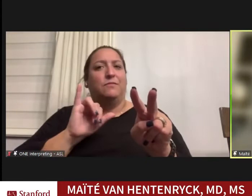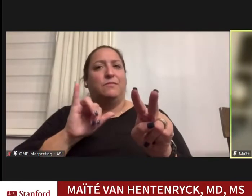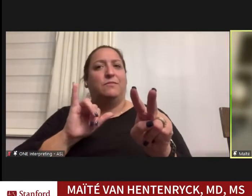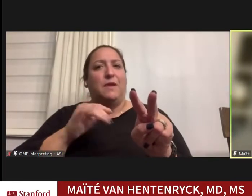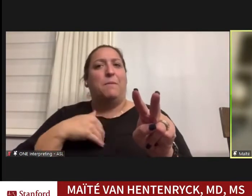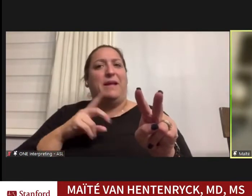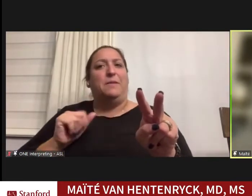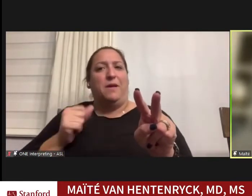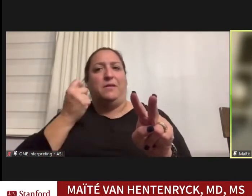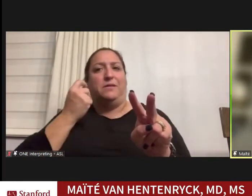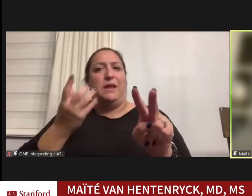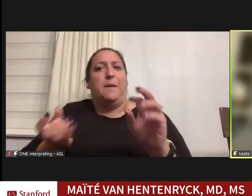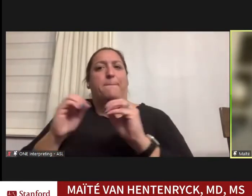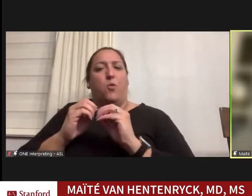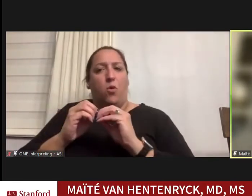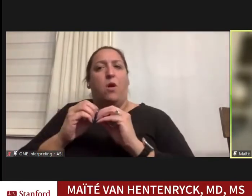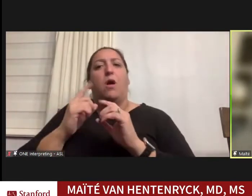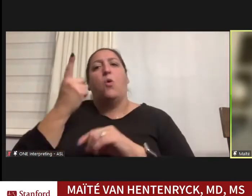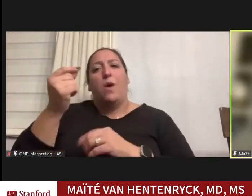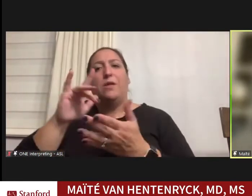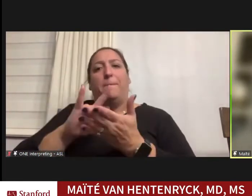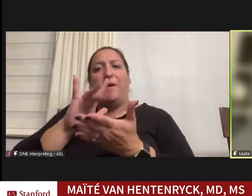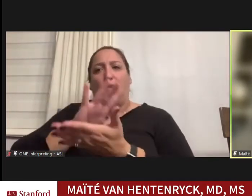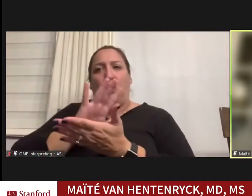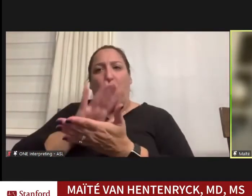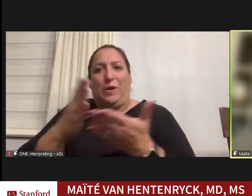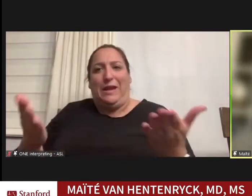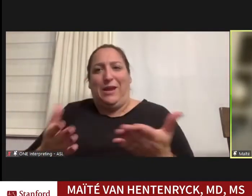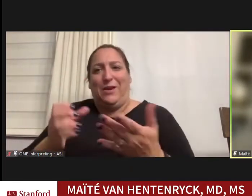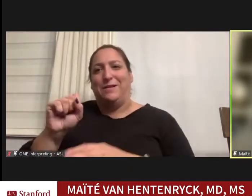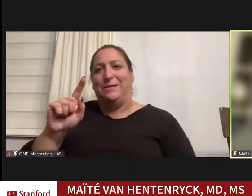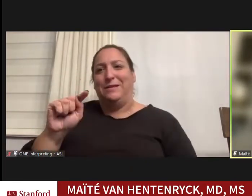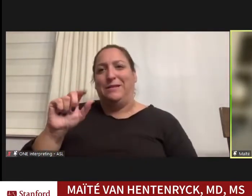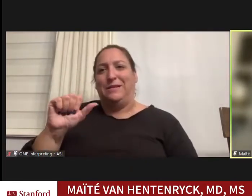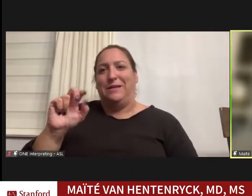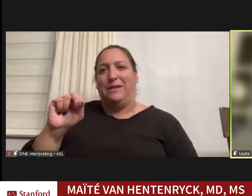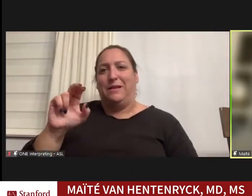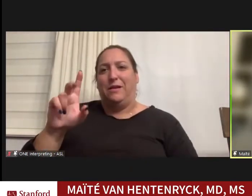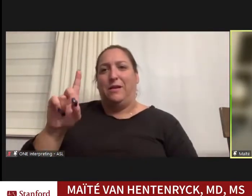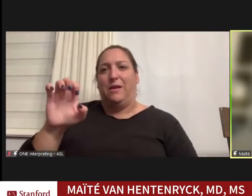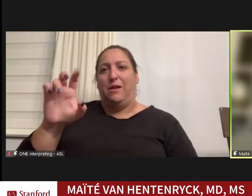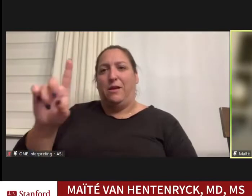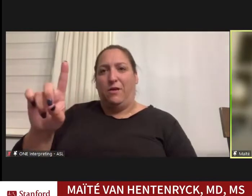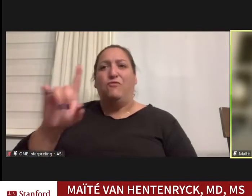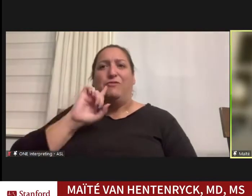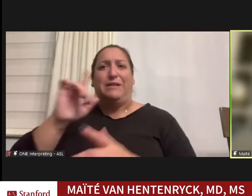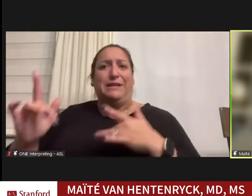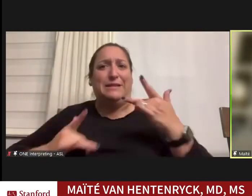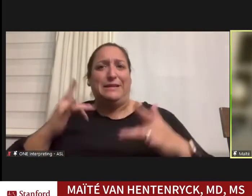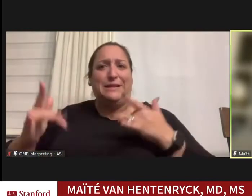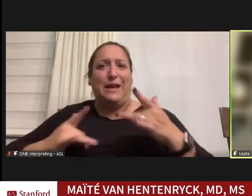And then I went to medical school here at Stanford and was really excited to join a community that